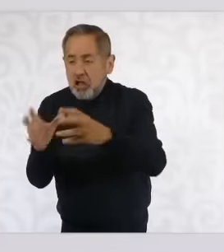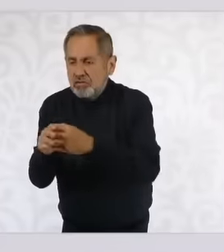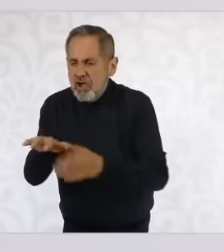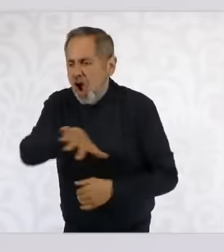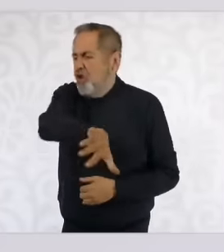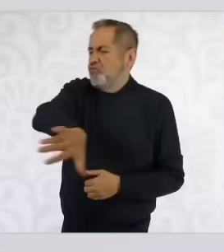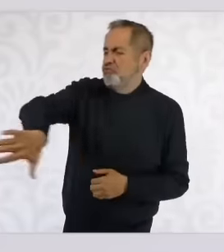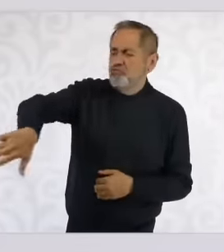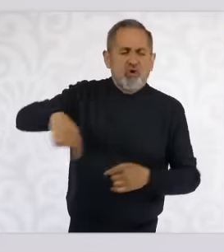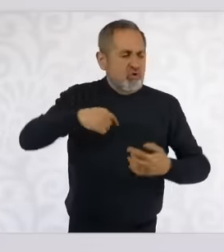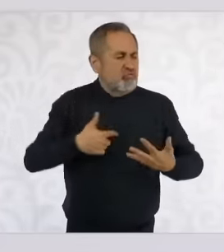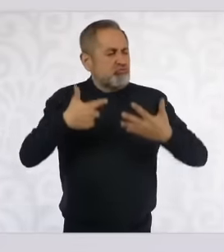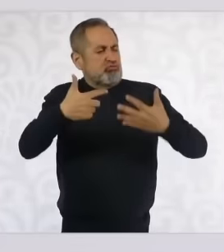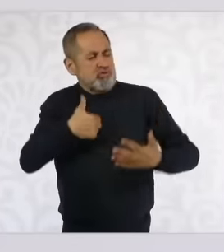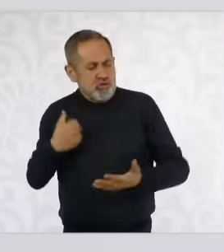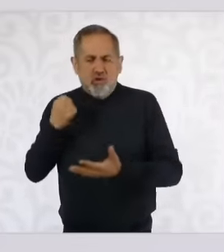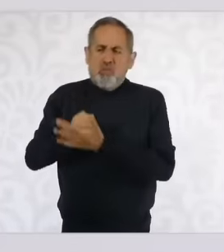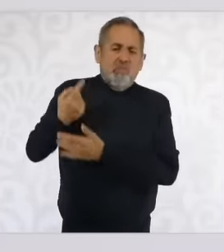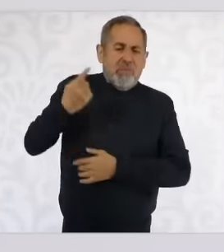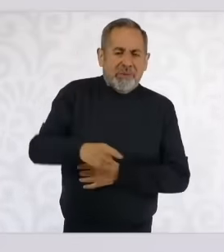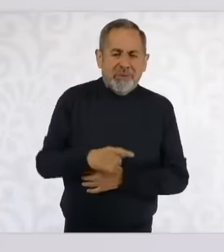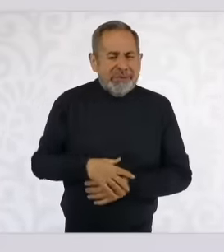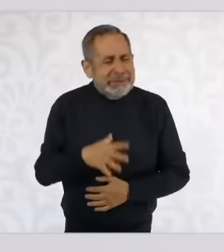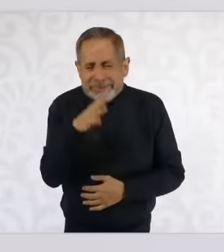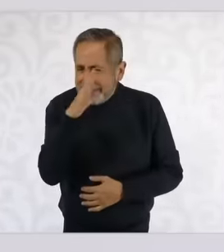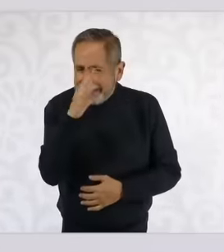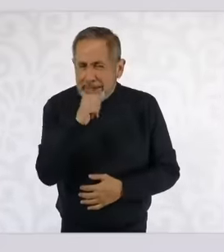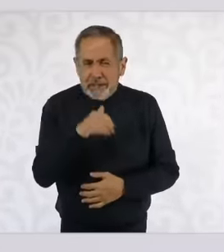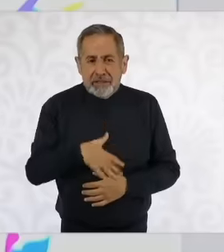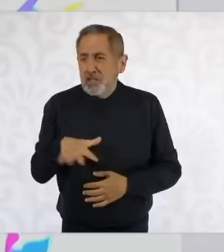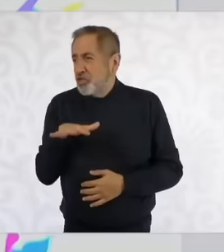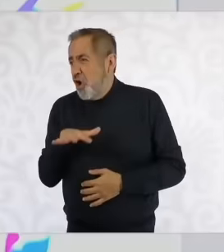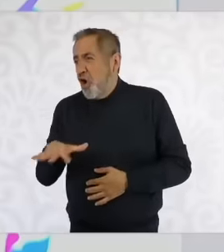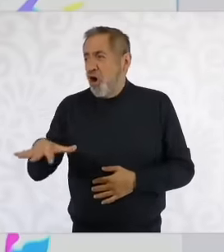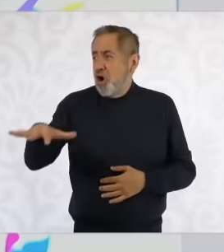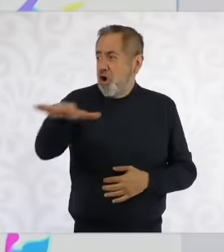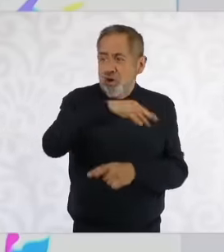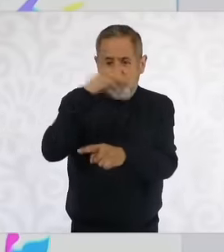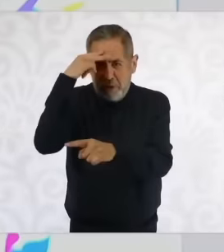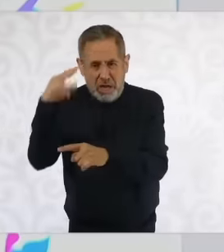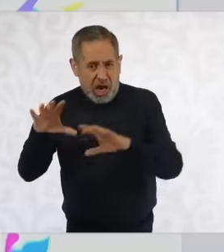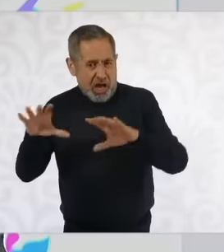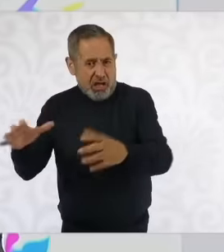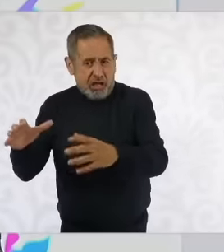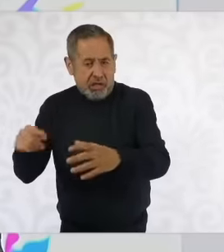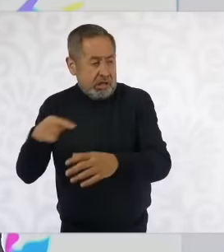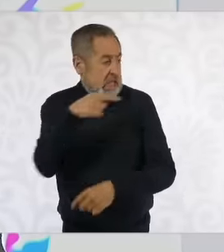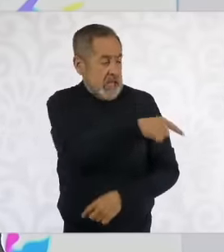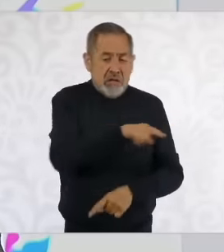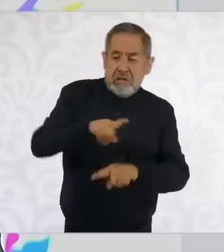that is also representing the people of Mexico